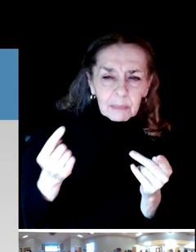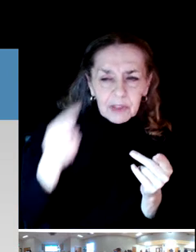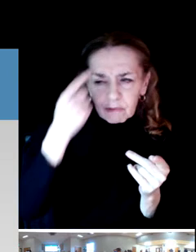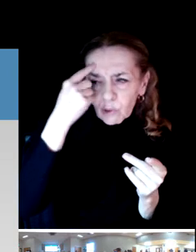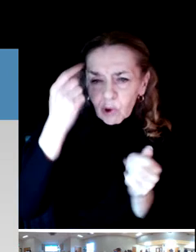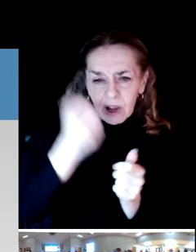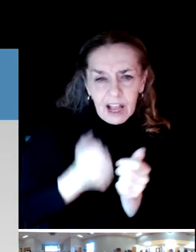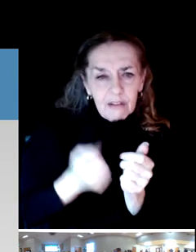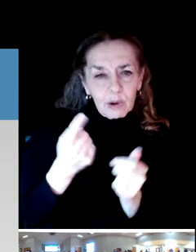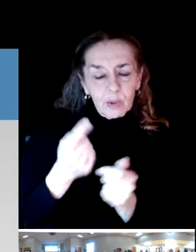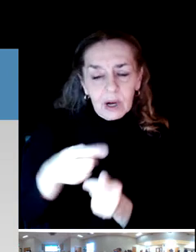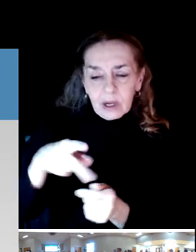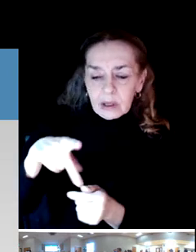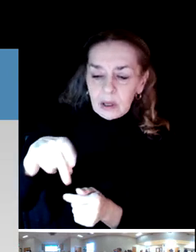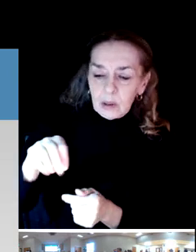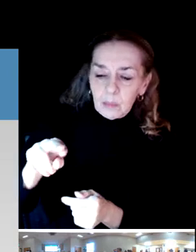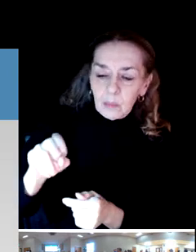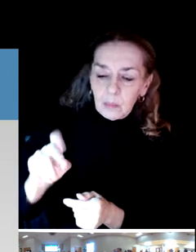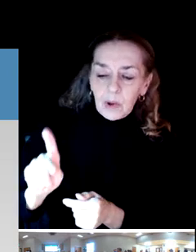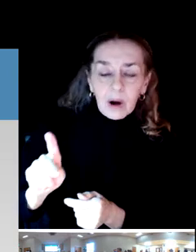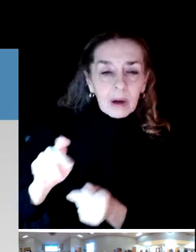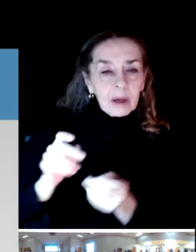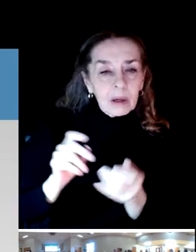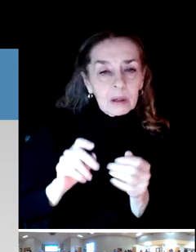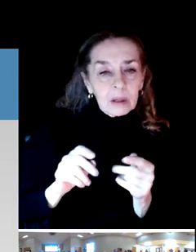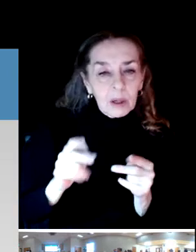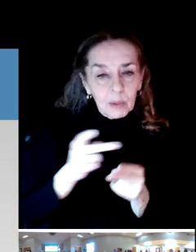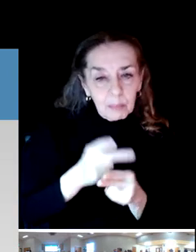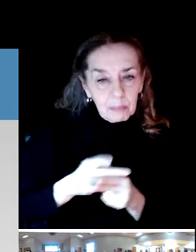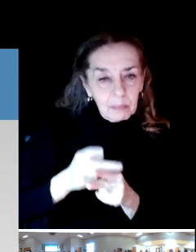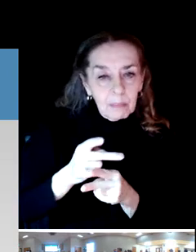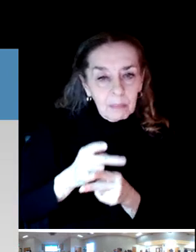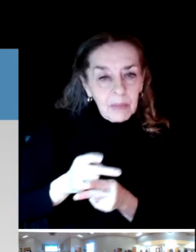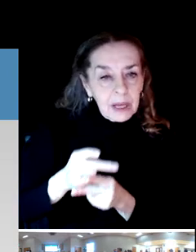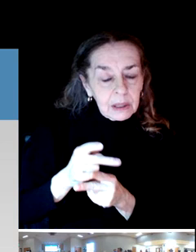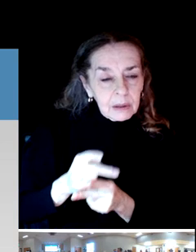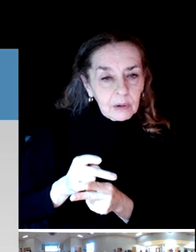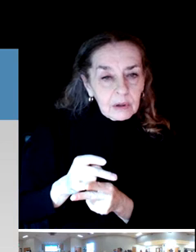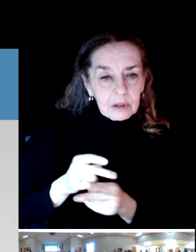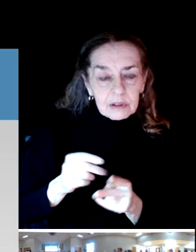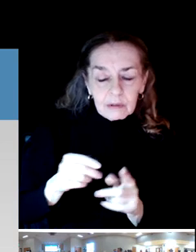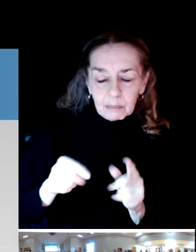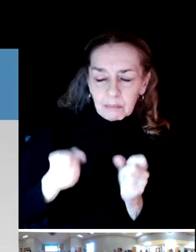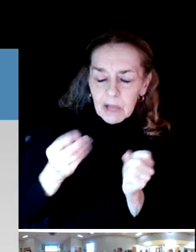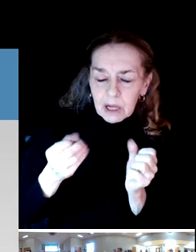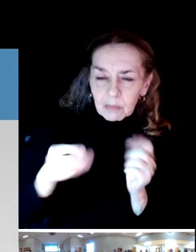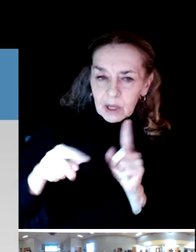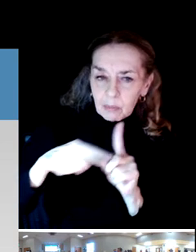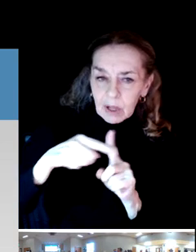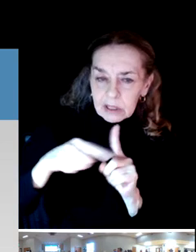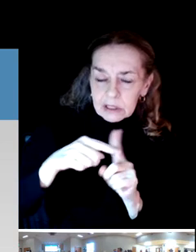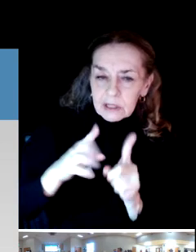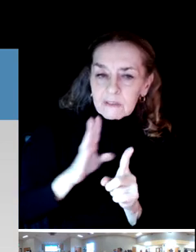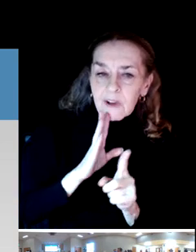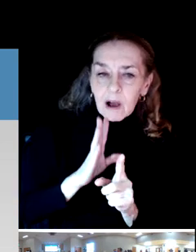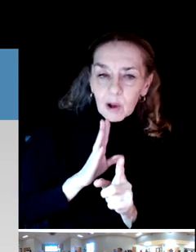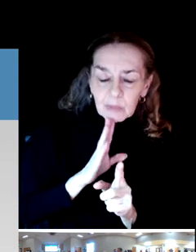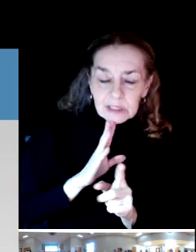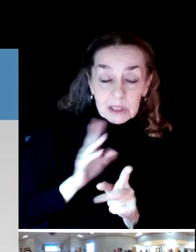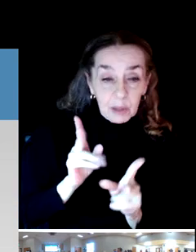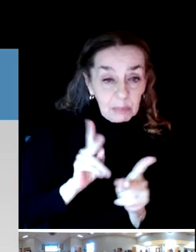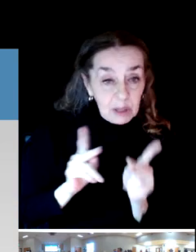Parks maintenance was provided many, many positive comments that folks are able to fix